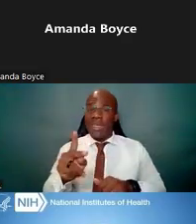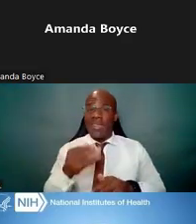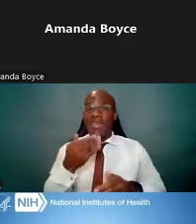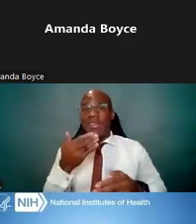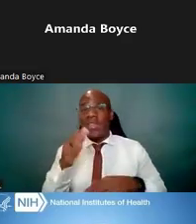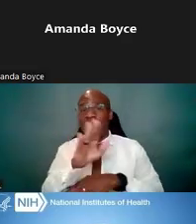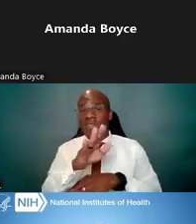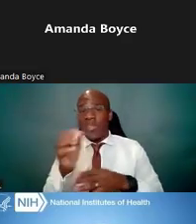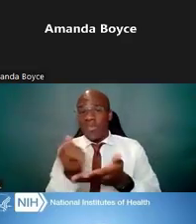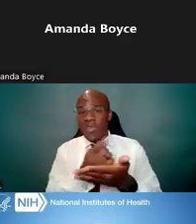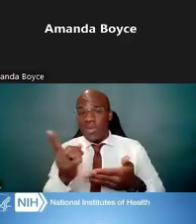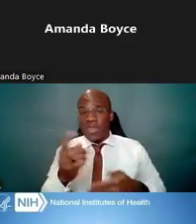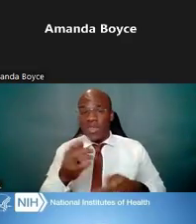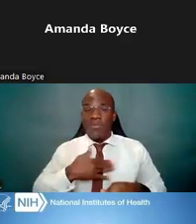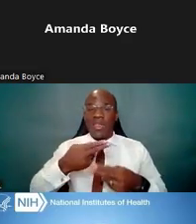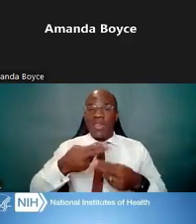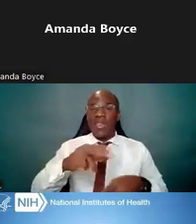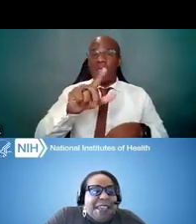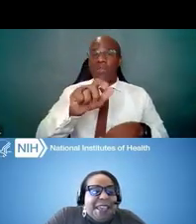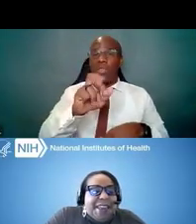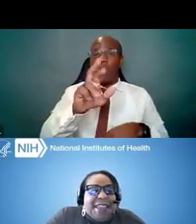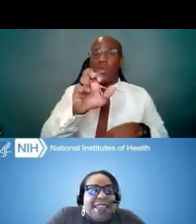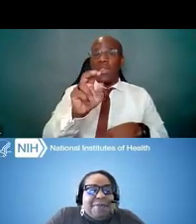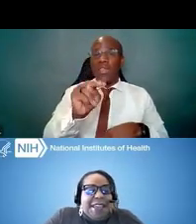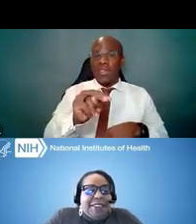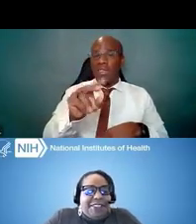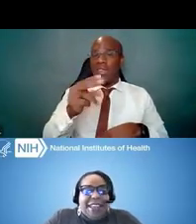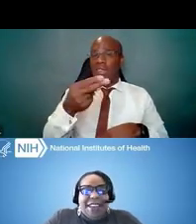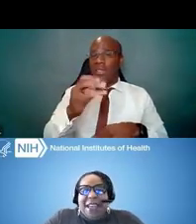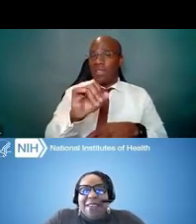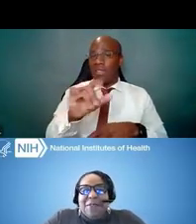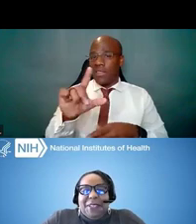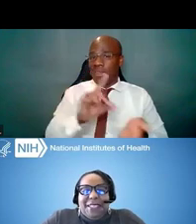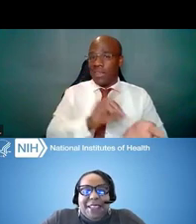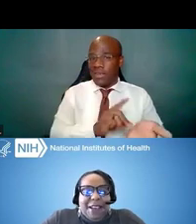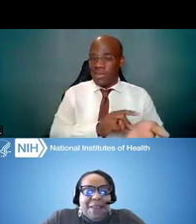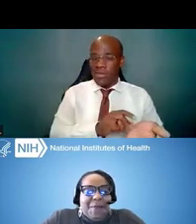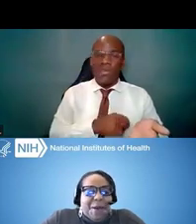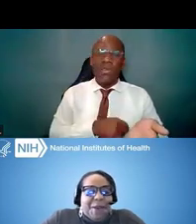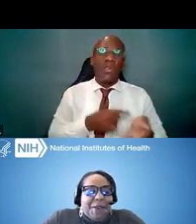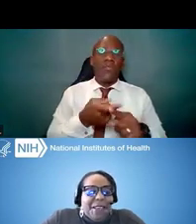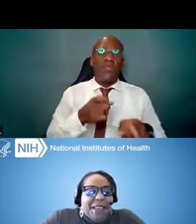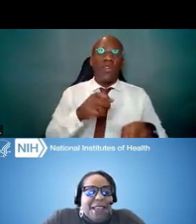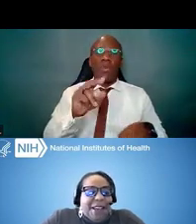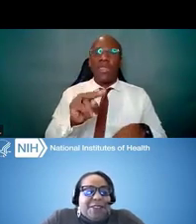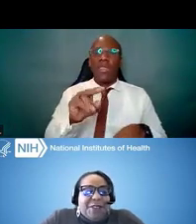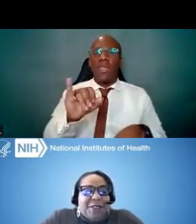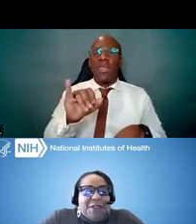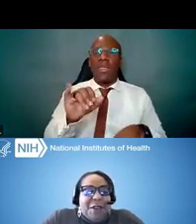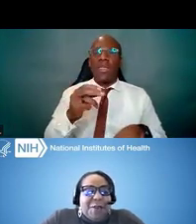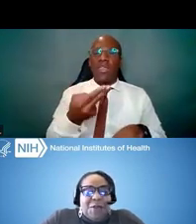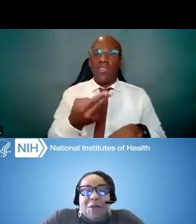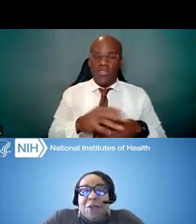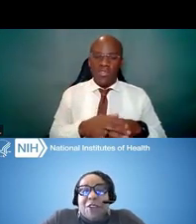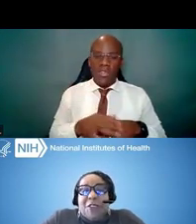I am Dr. Lauren Hill from NIMH, and I am going to talk about career development awards,